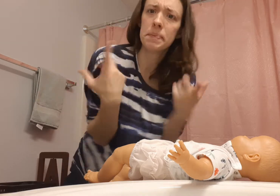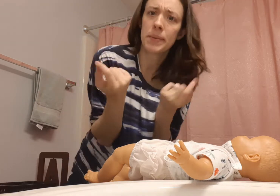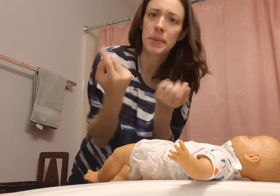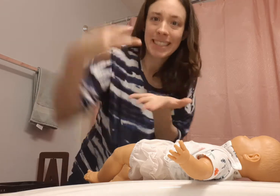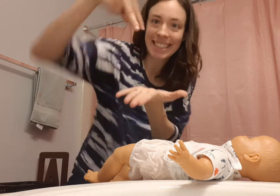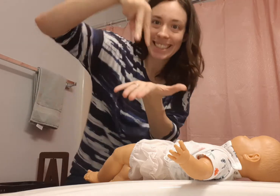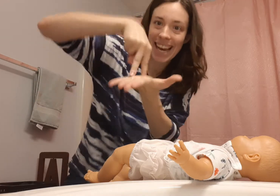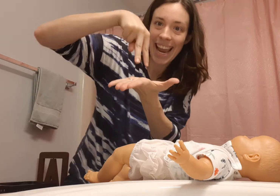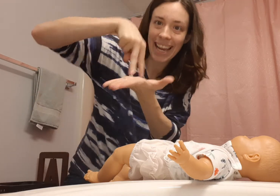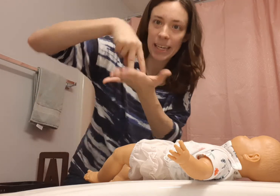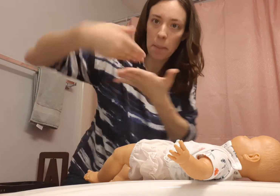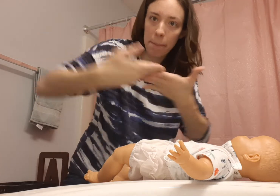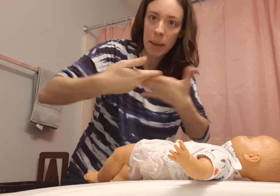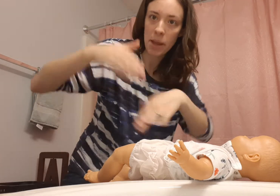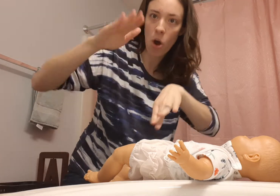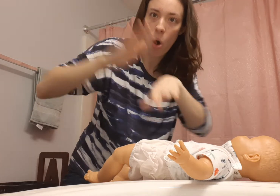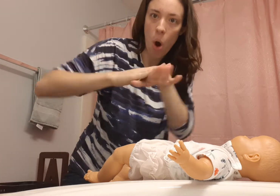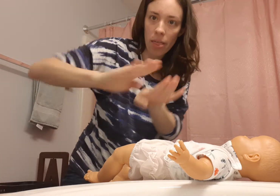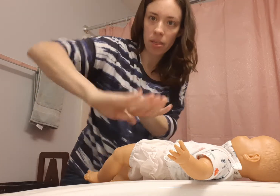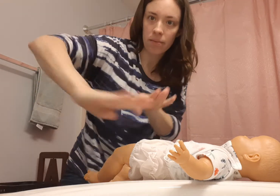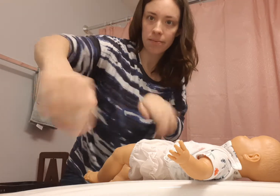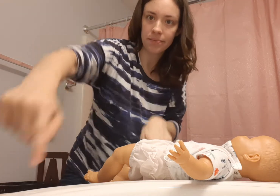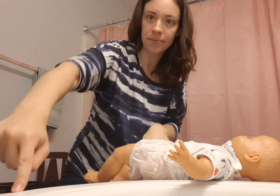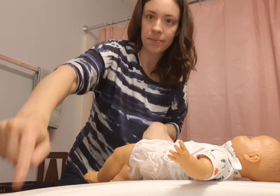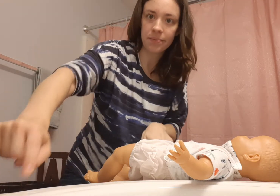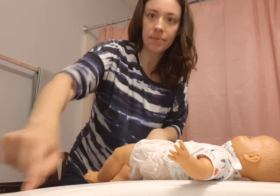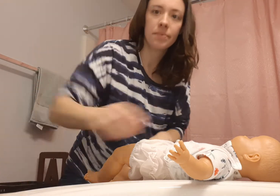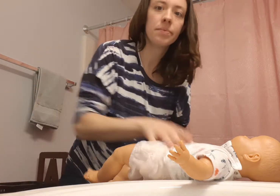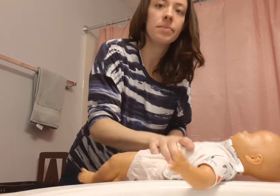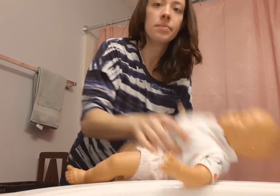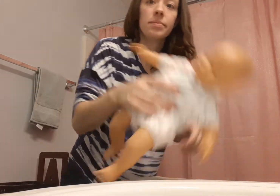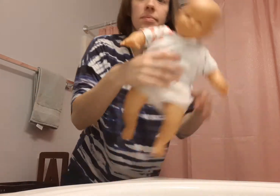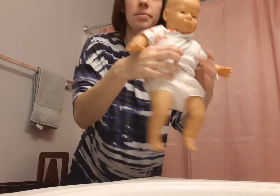So first, I stand baby up on the counter.